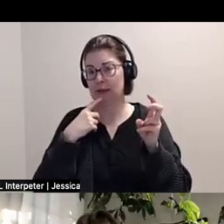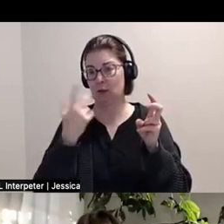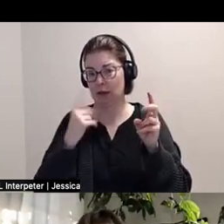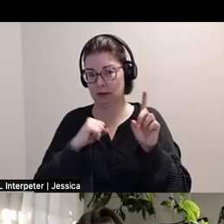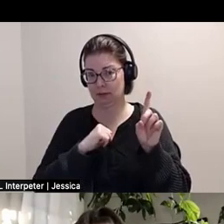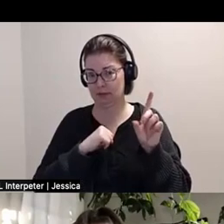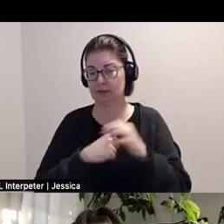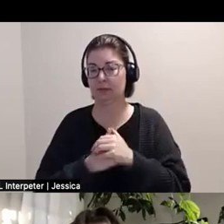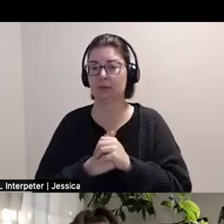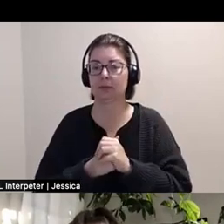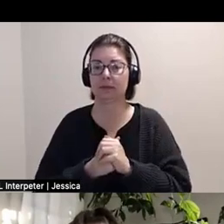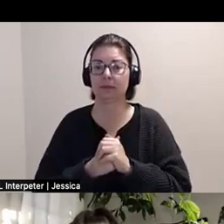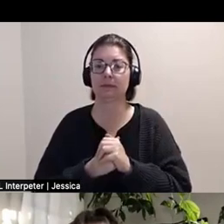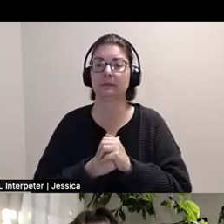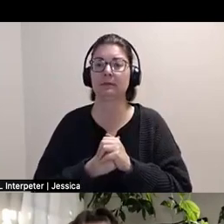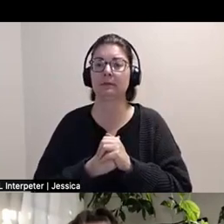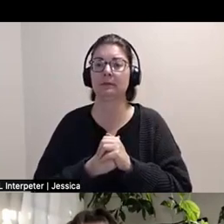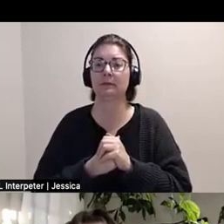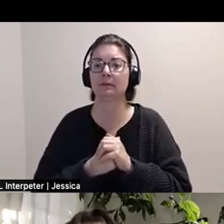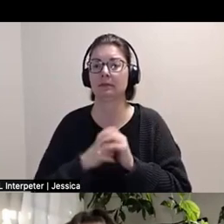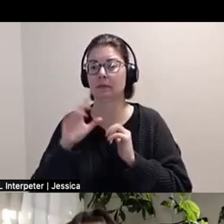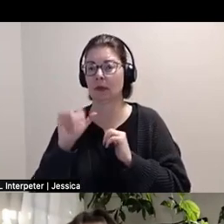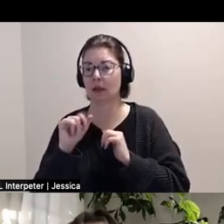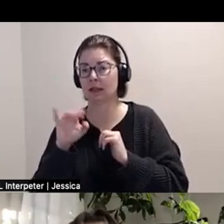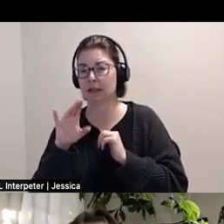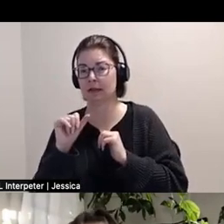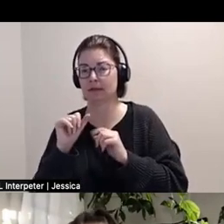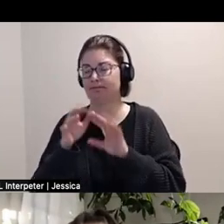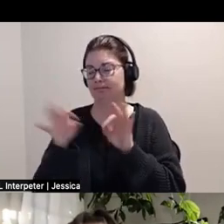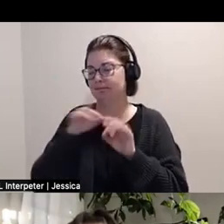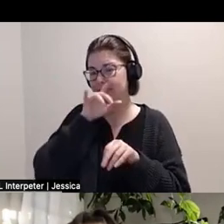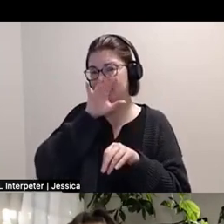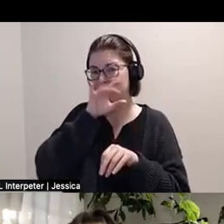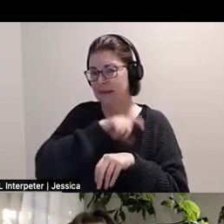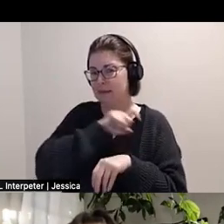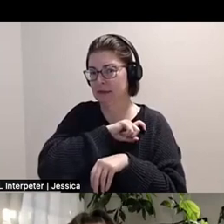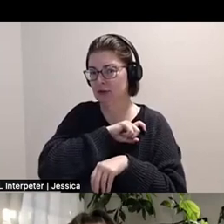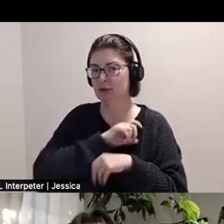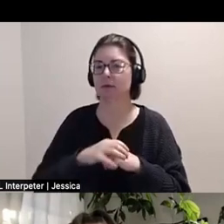It say's, "Autista, Valiente, Dando Luz, Dando Allegria, Dando Amor"